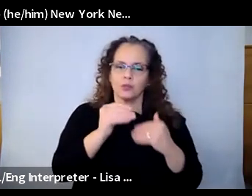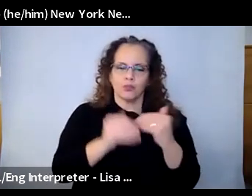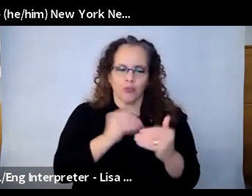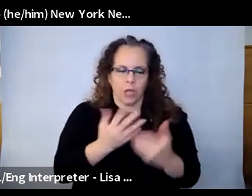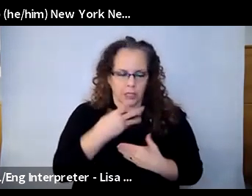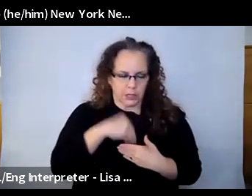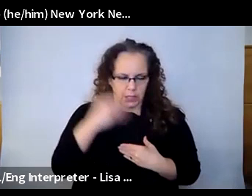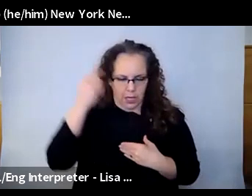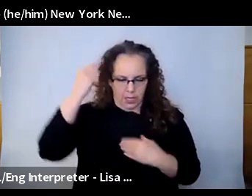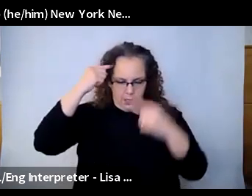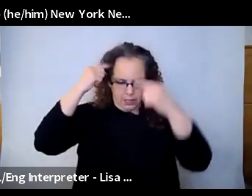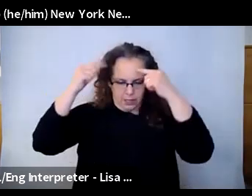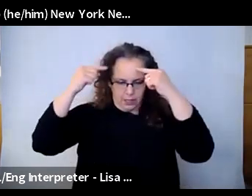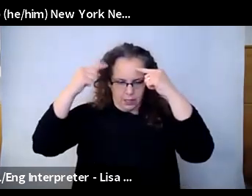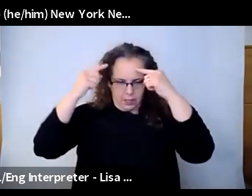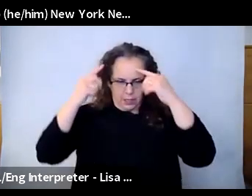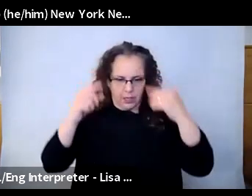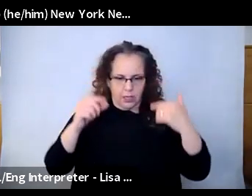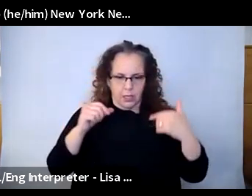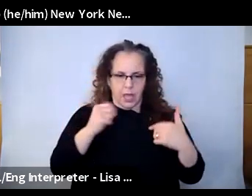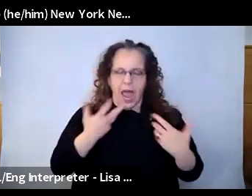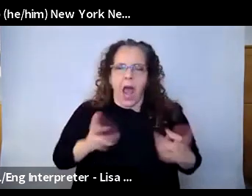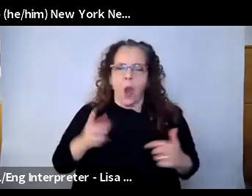too open, that it's too immediate, because we might not